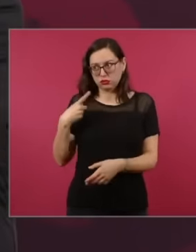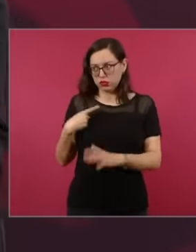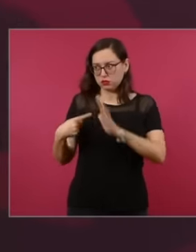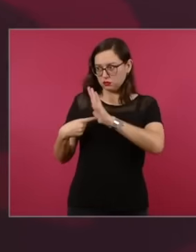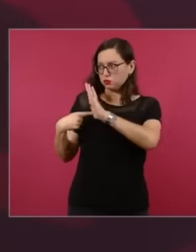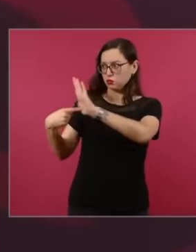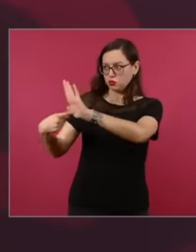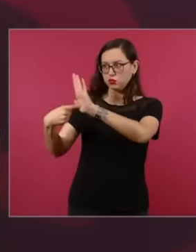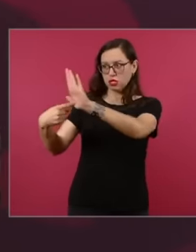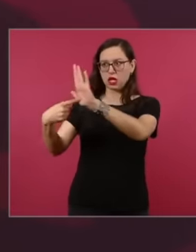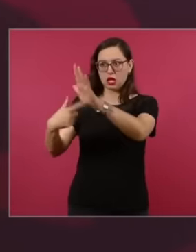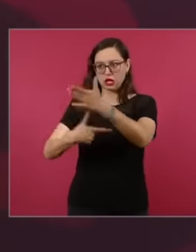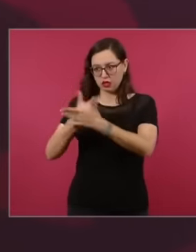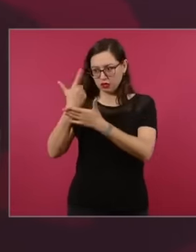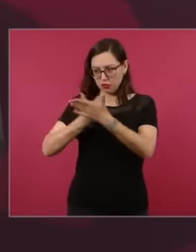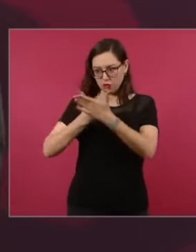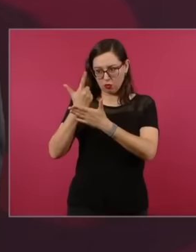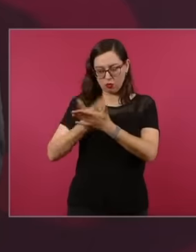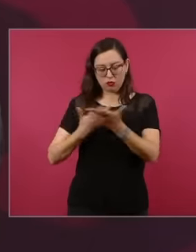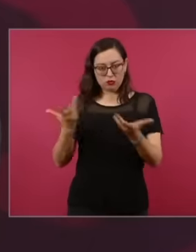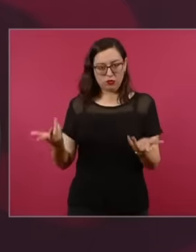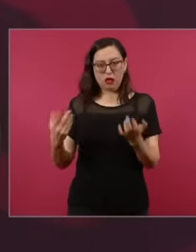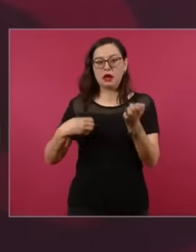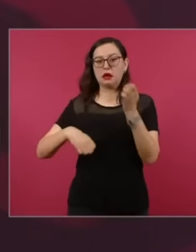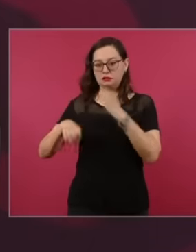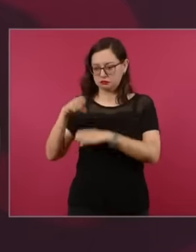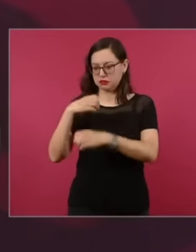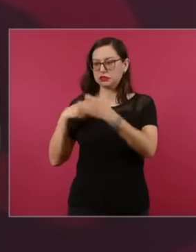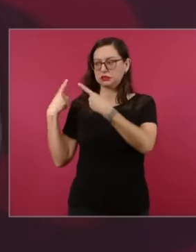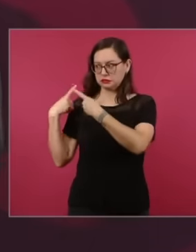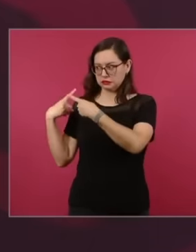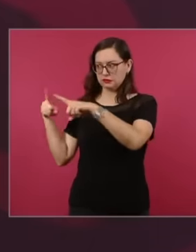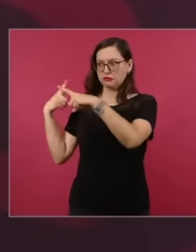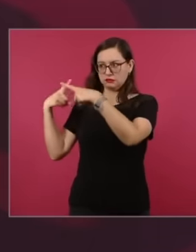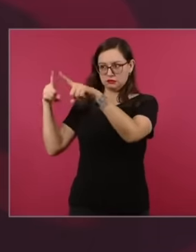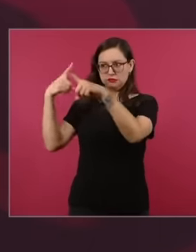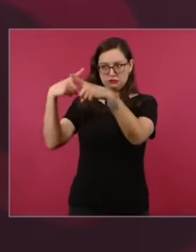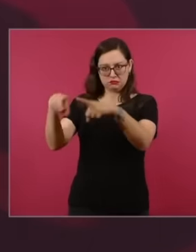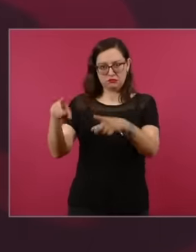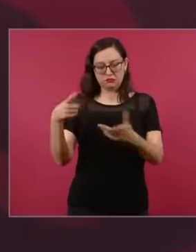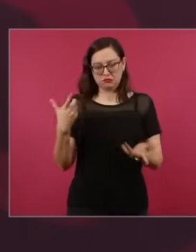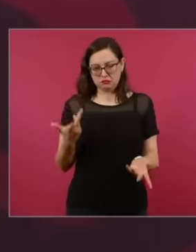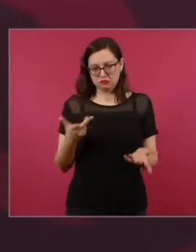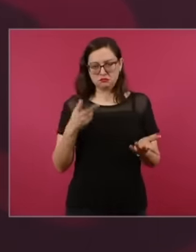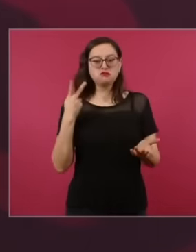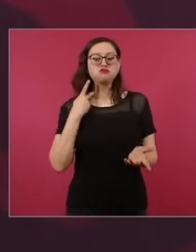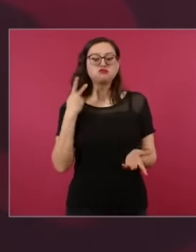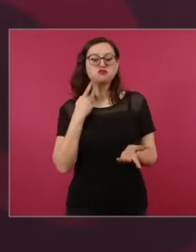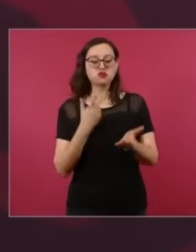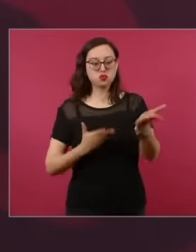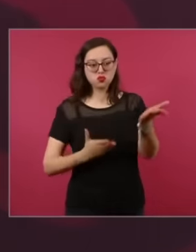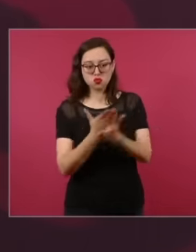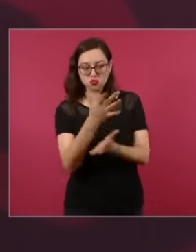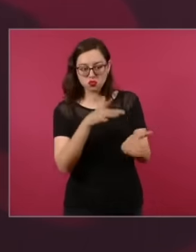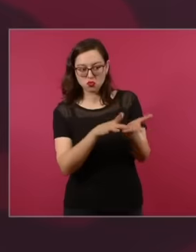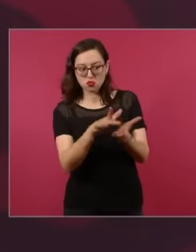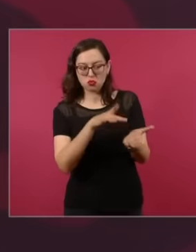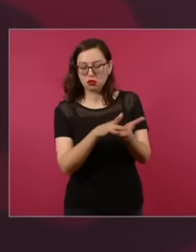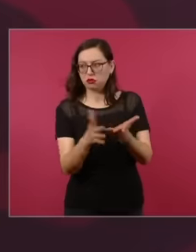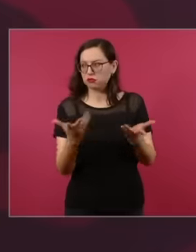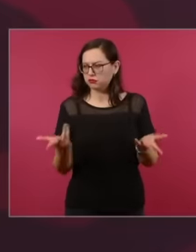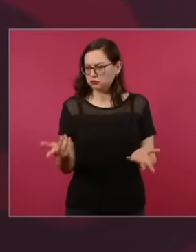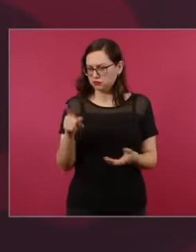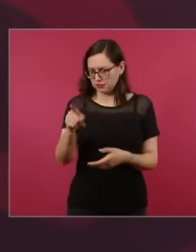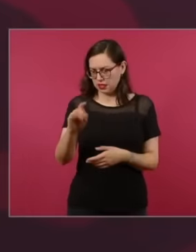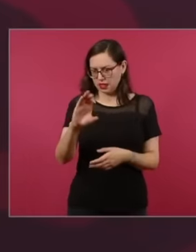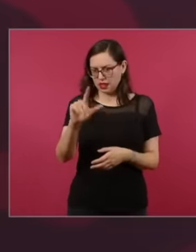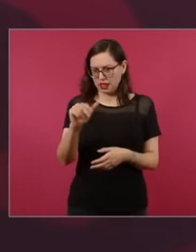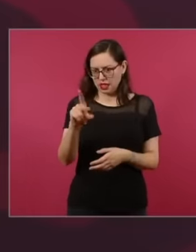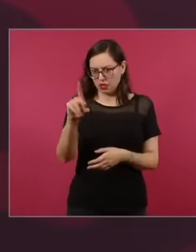contribute, then they have to hold accountable Claudio Hey,